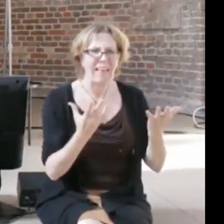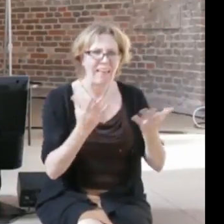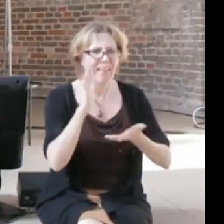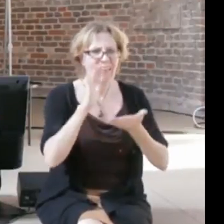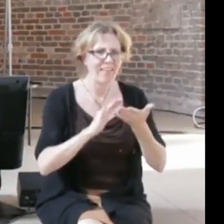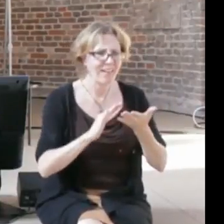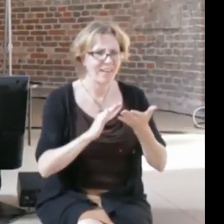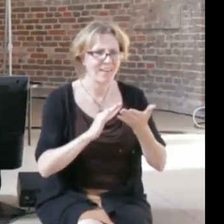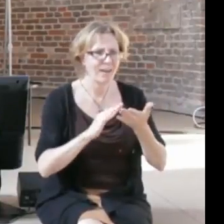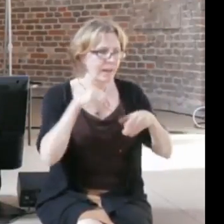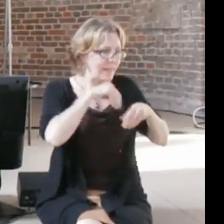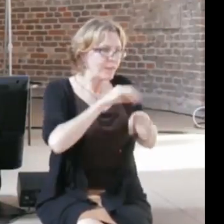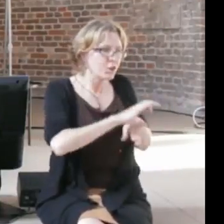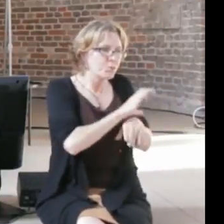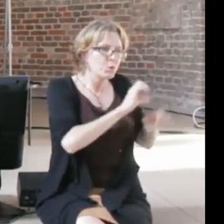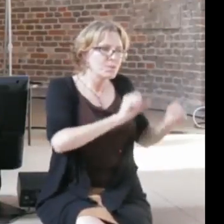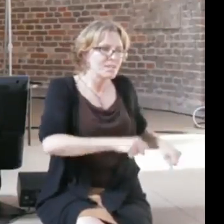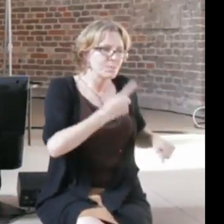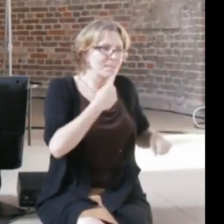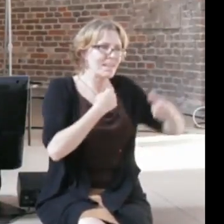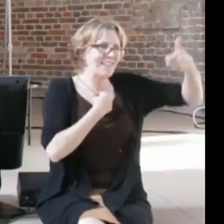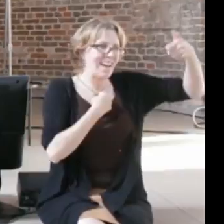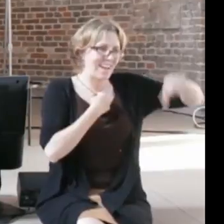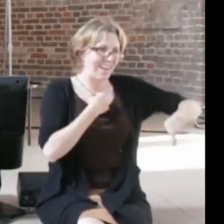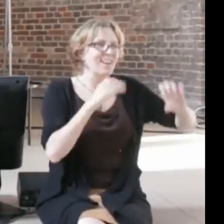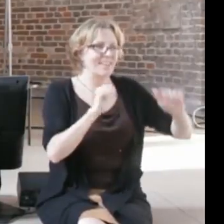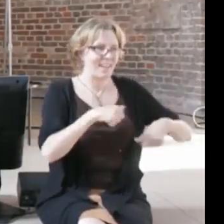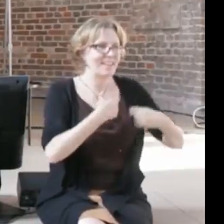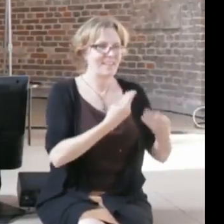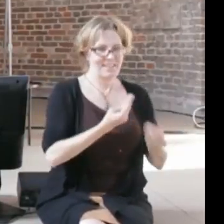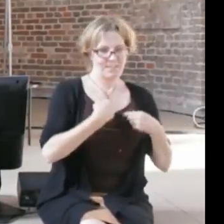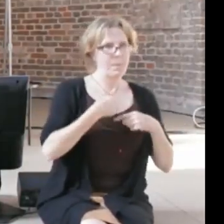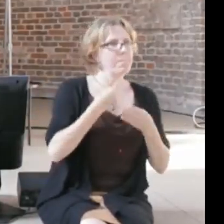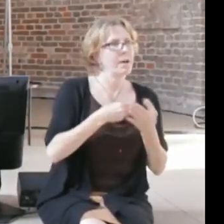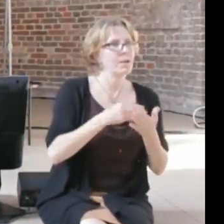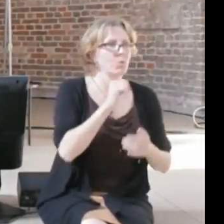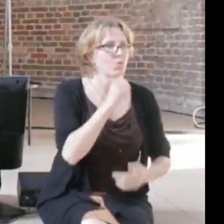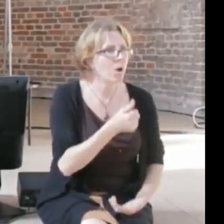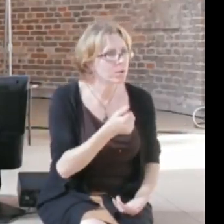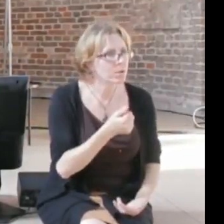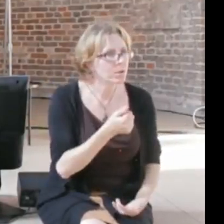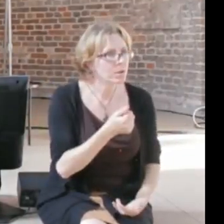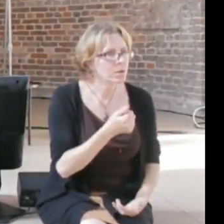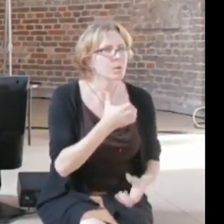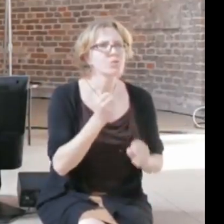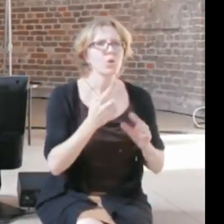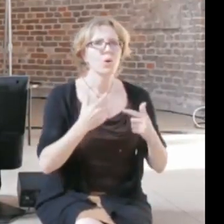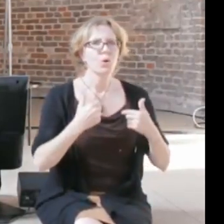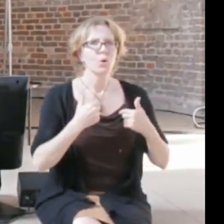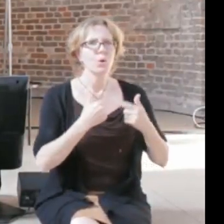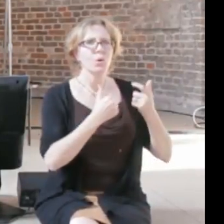it's maybe even intelligent algorithms, deciding whether I have right or access to credit and